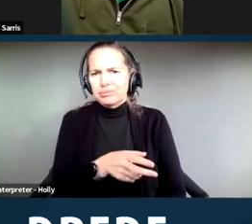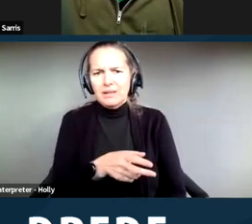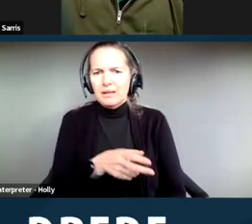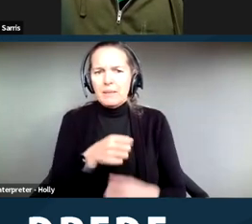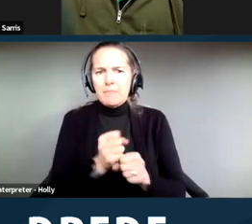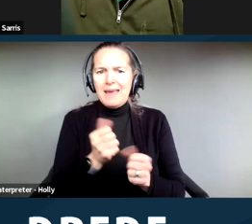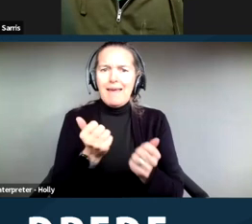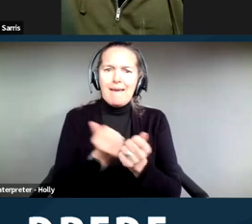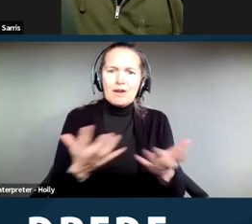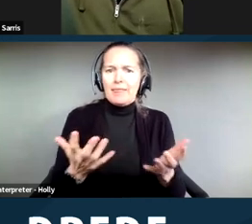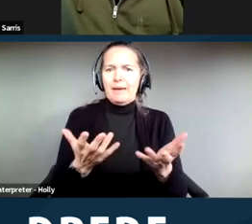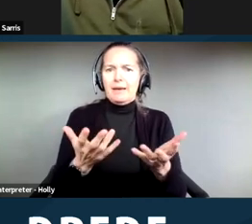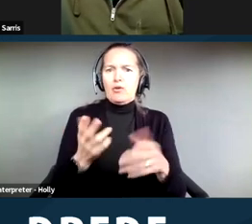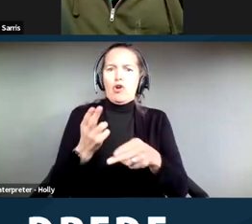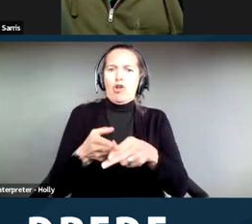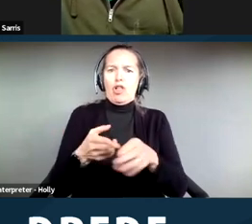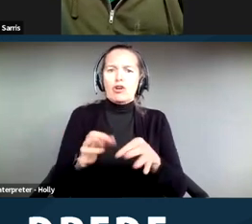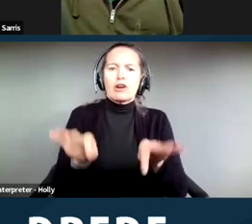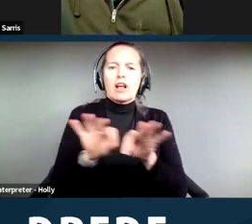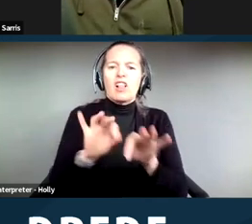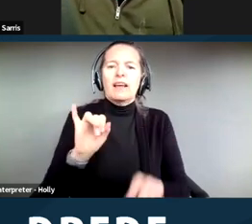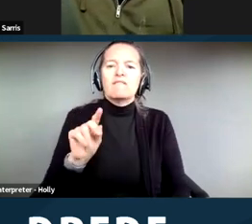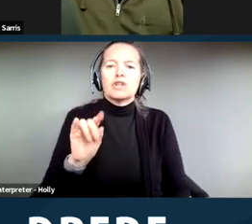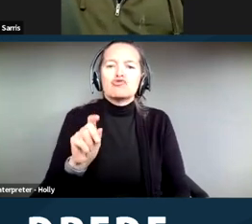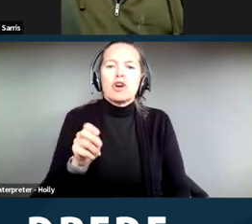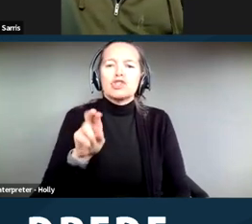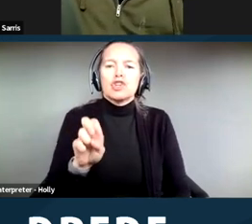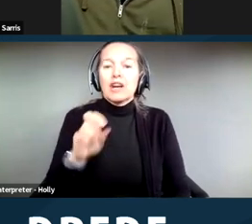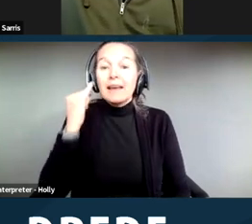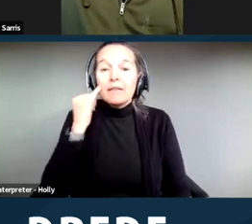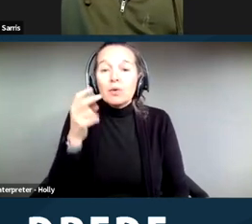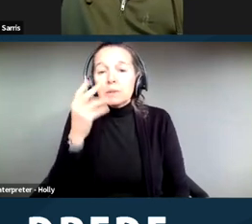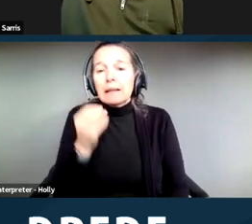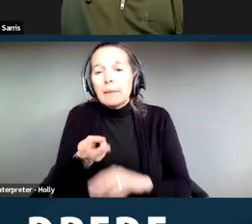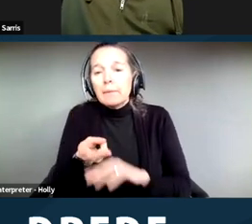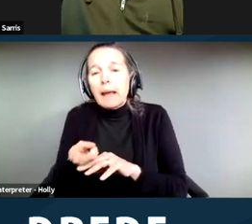infrastructure. If you were to sleep next to a light pole now, there was underground wires, they